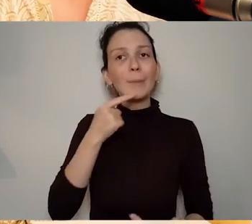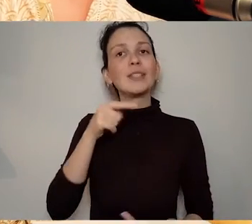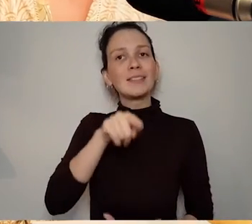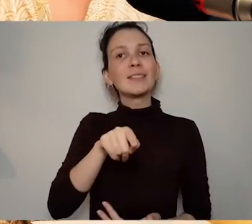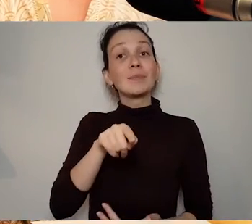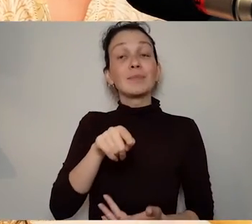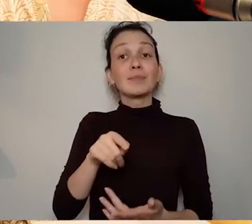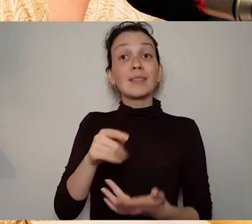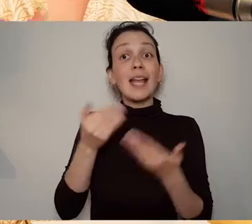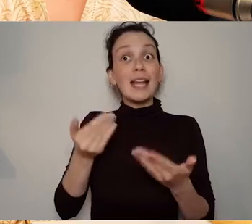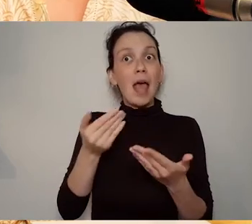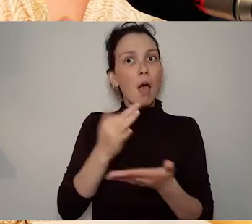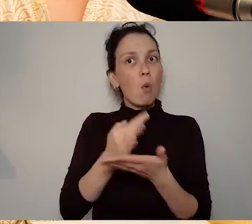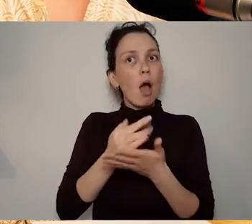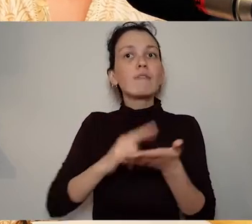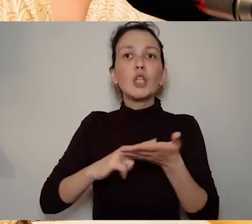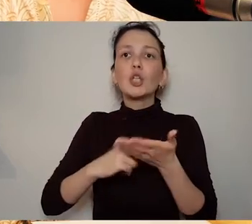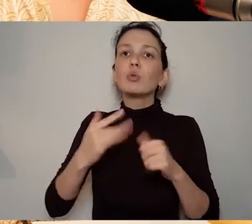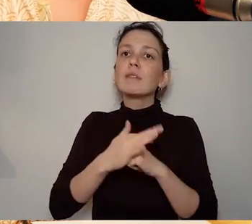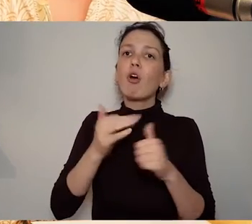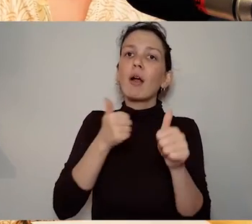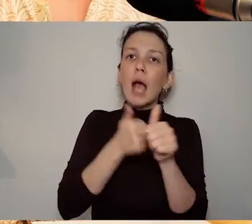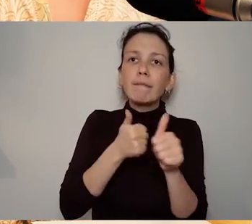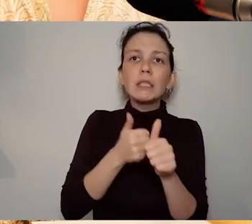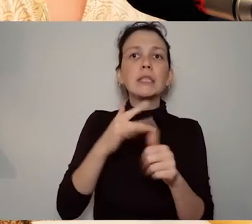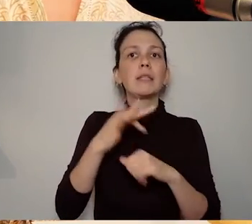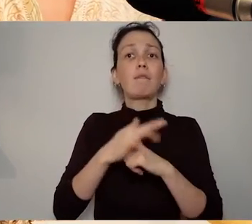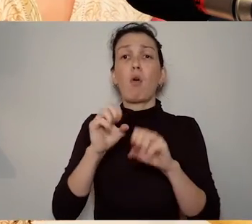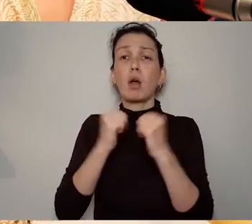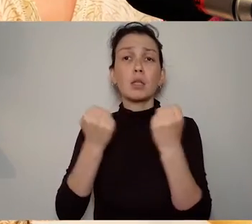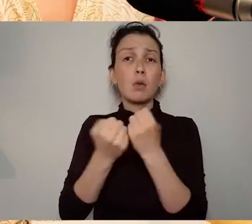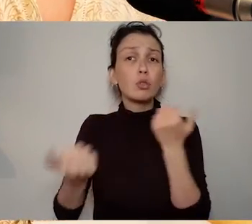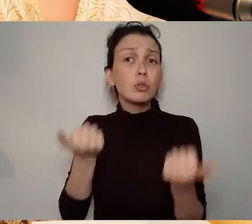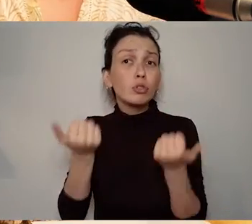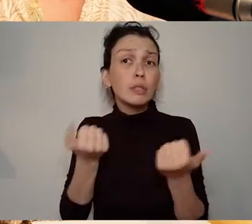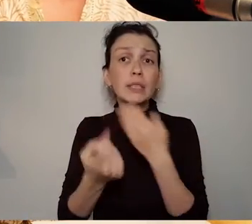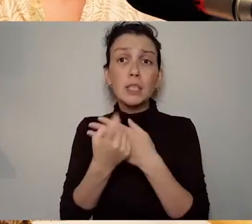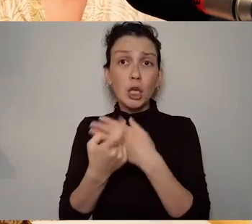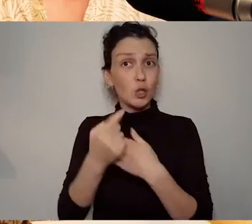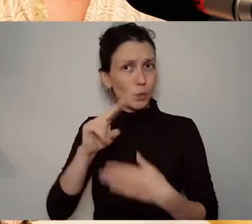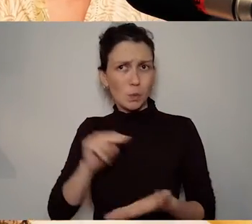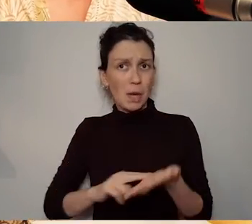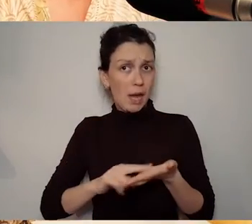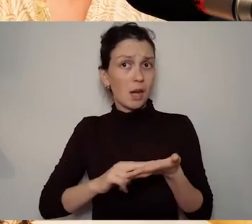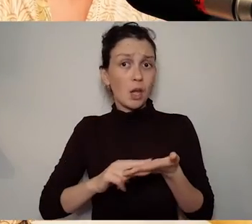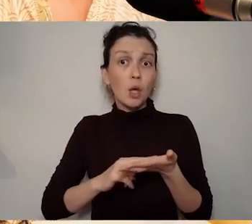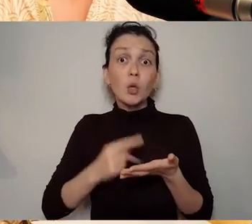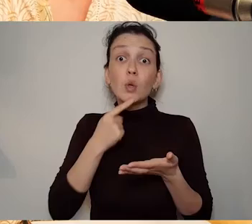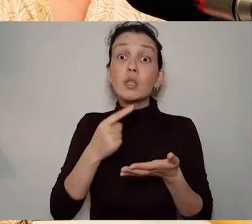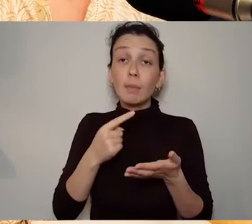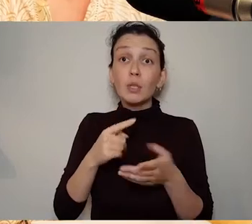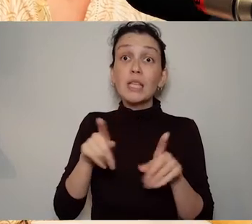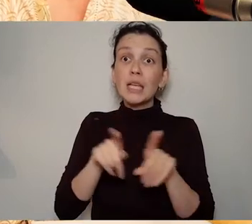But also especially in ethnographic research where researchers go into the field and they do